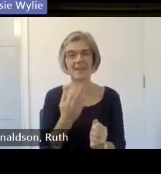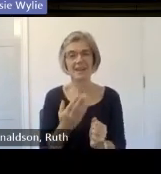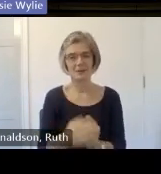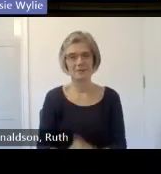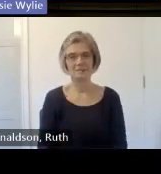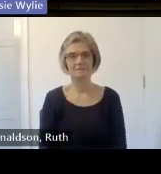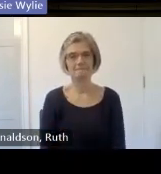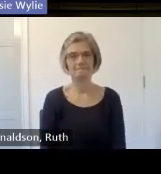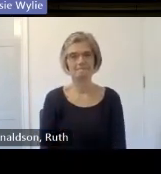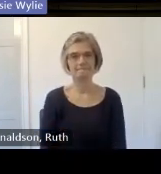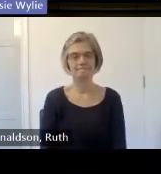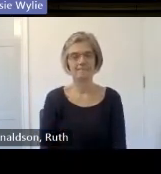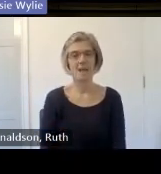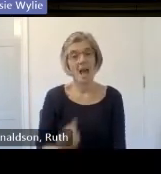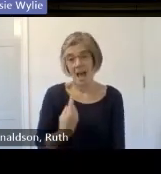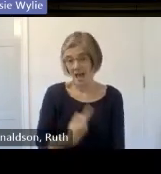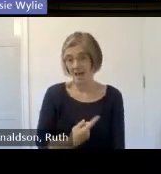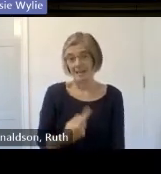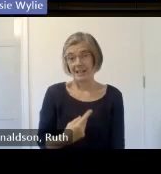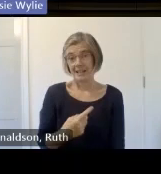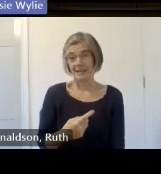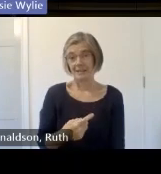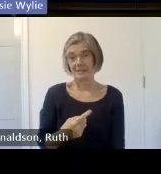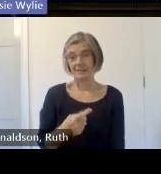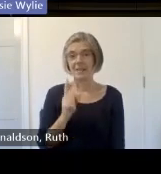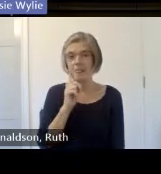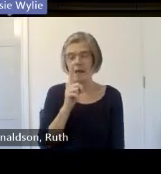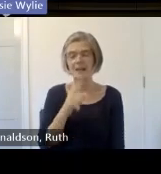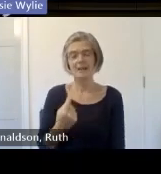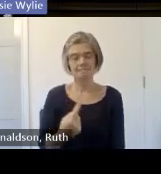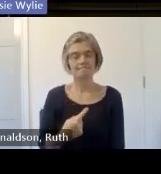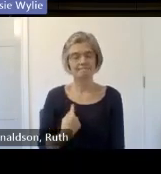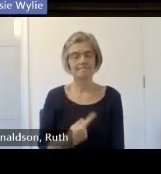so just come up to me okay I'd give a round of applause myself but I can't hands thank you so